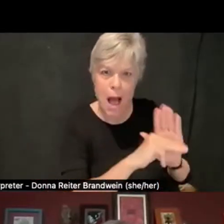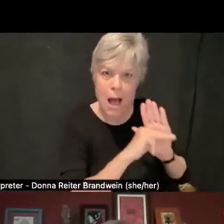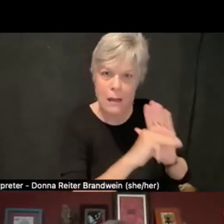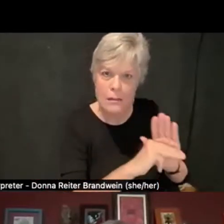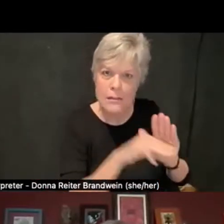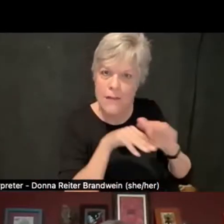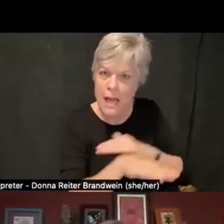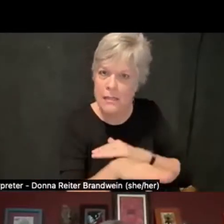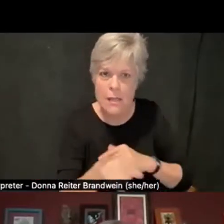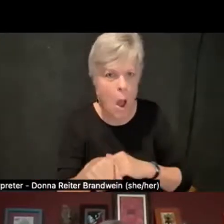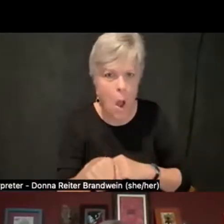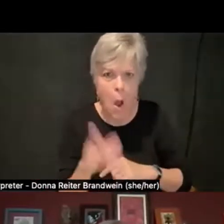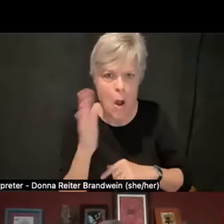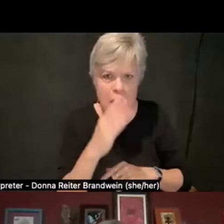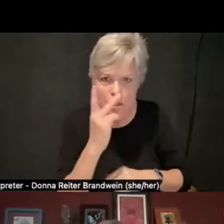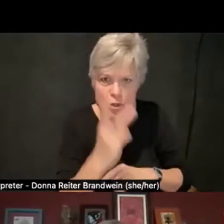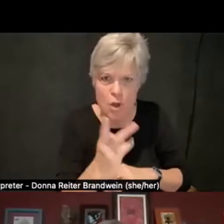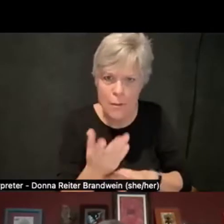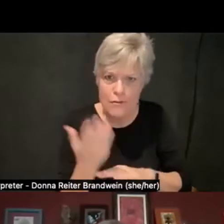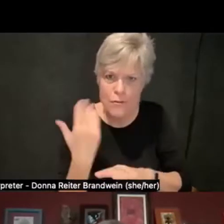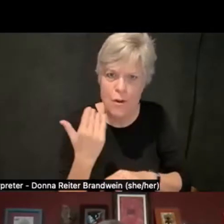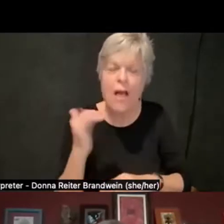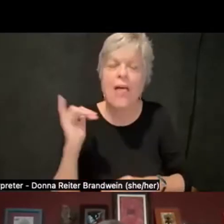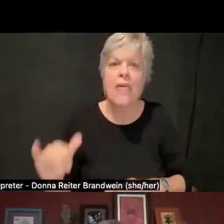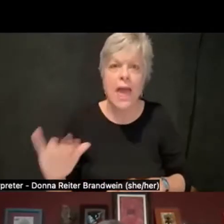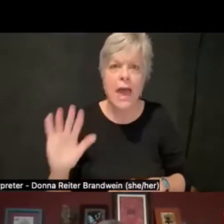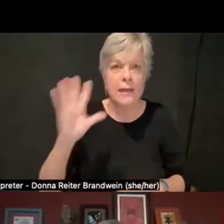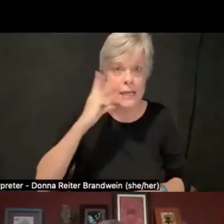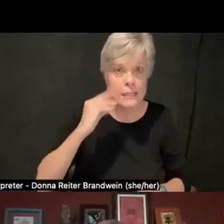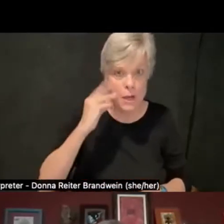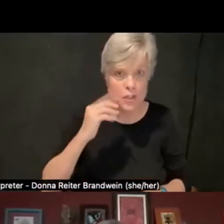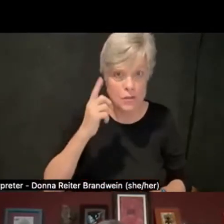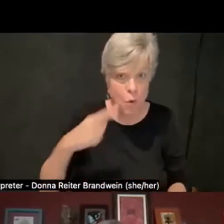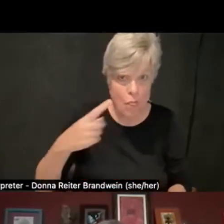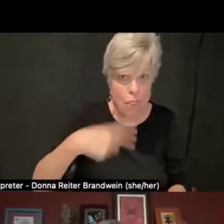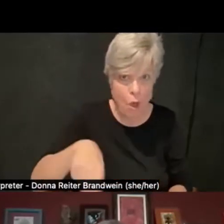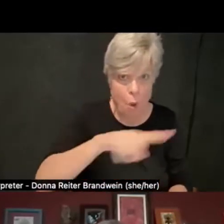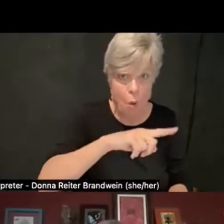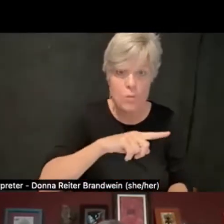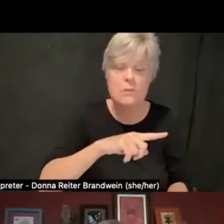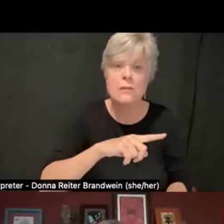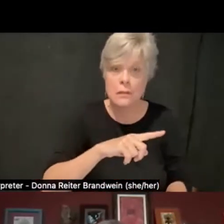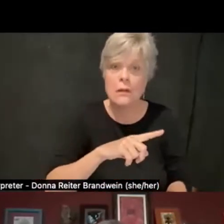And so that experiential component of cultural centers is huge.